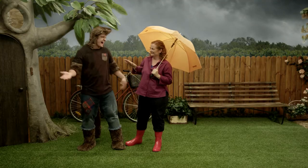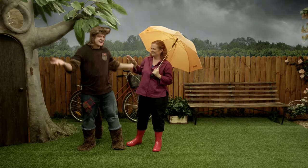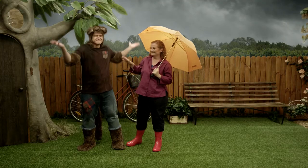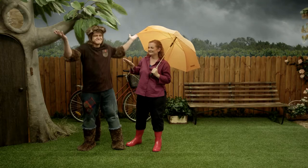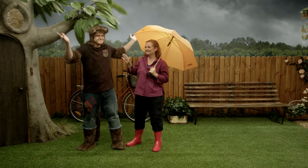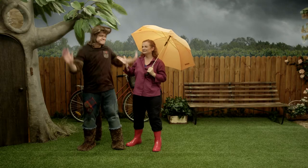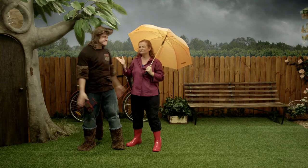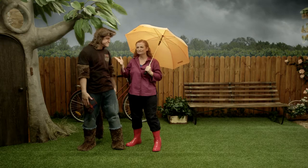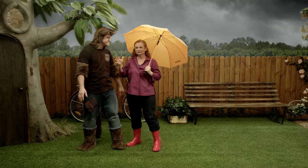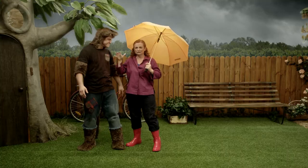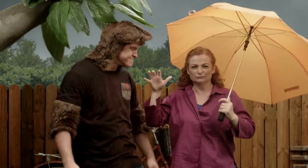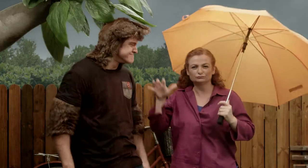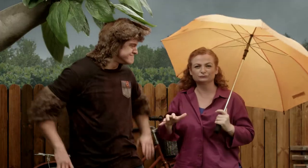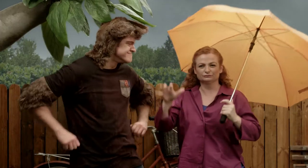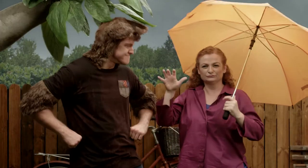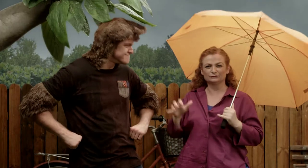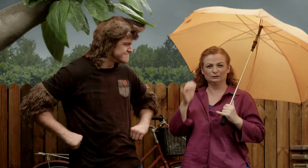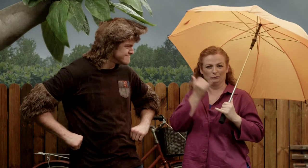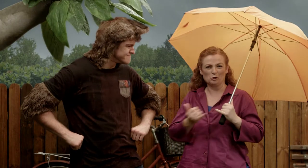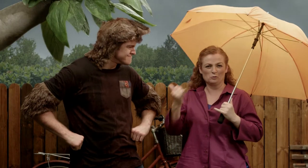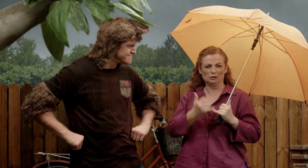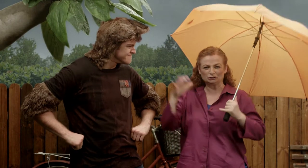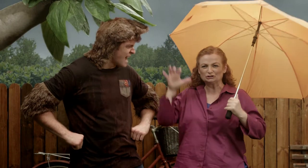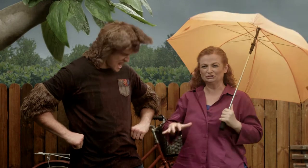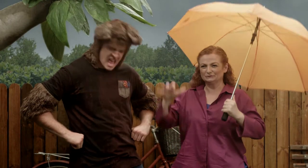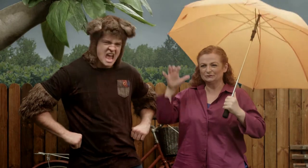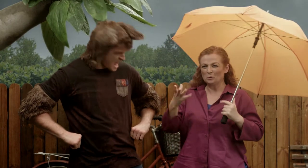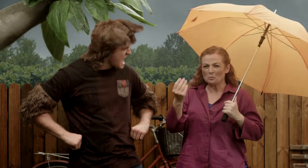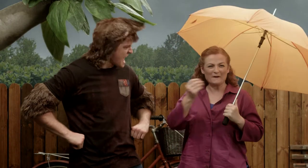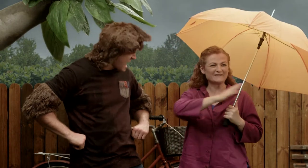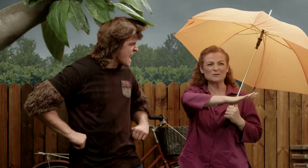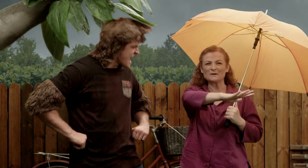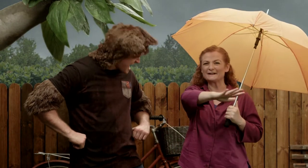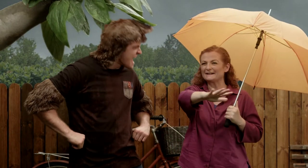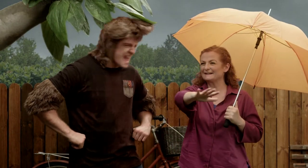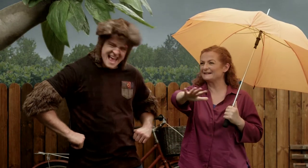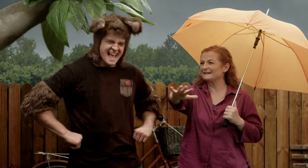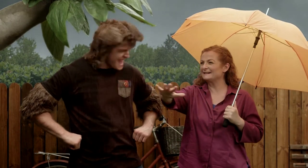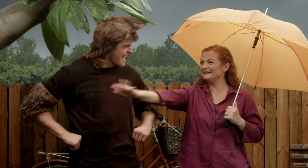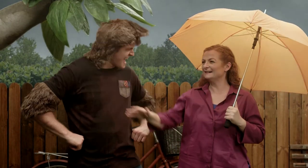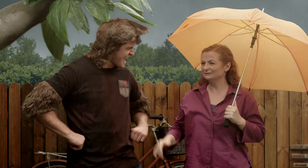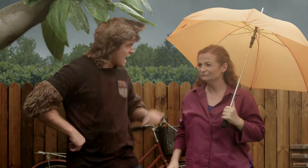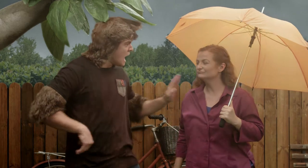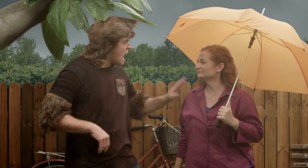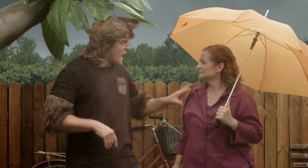Oh Possum, you poor thing, but look this rain's getting heavier and heavier. The whole garden's getting wet.